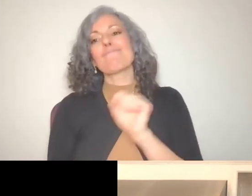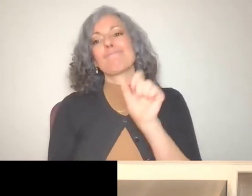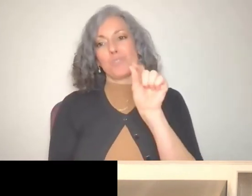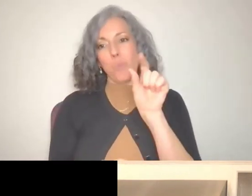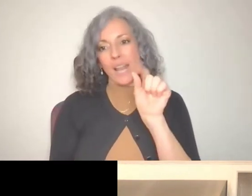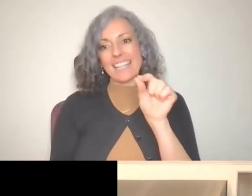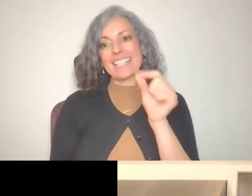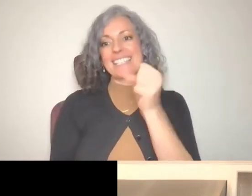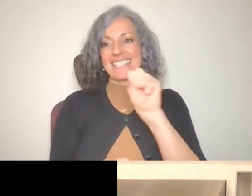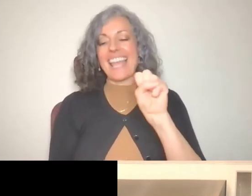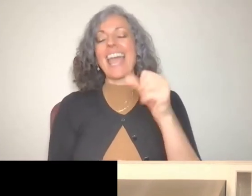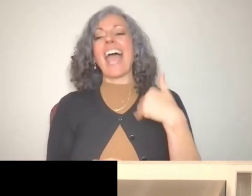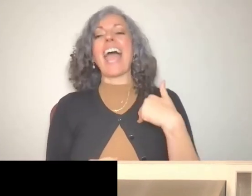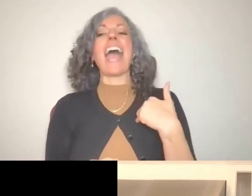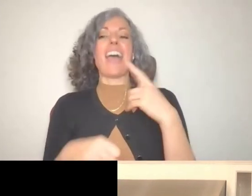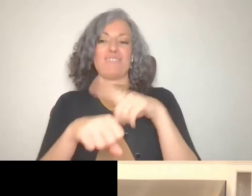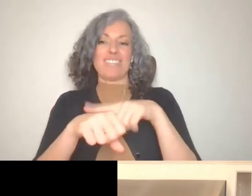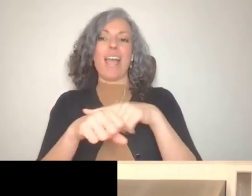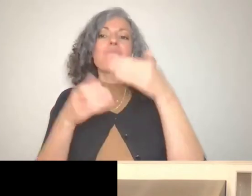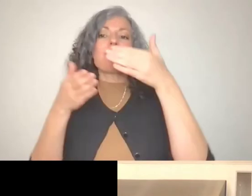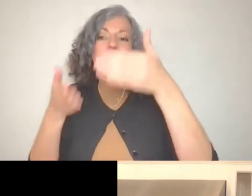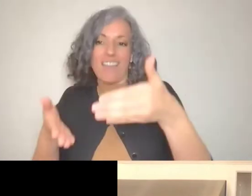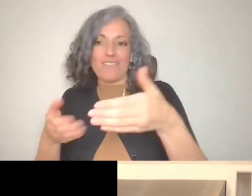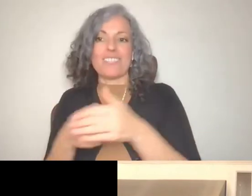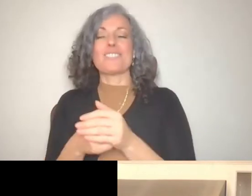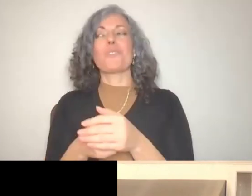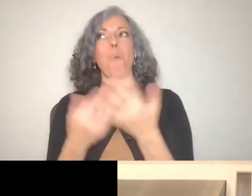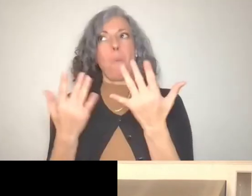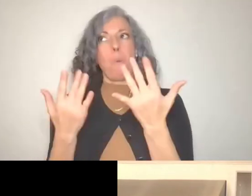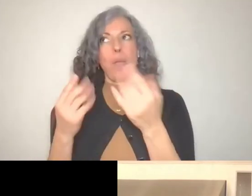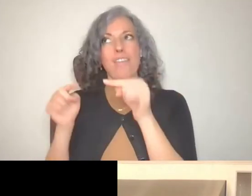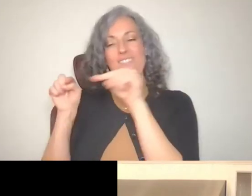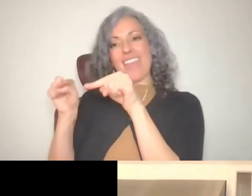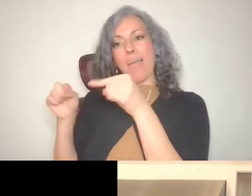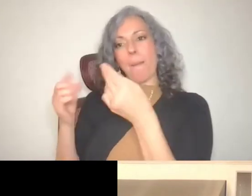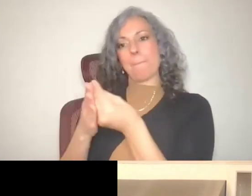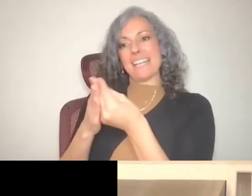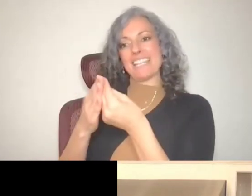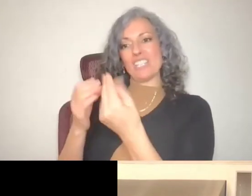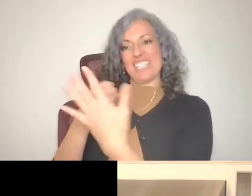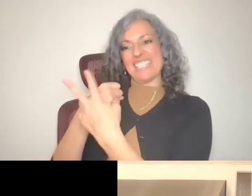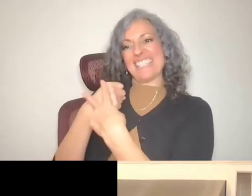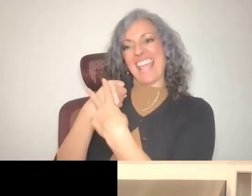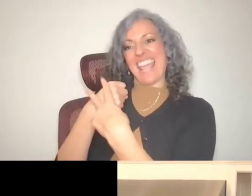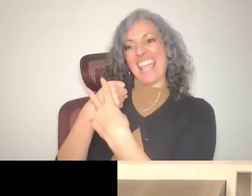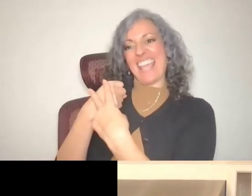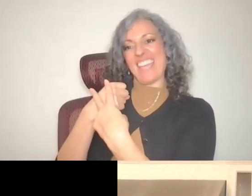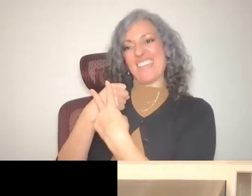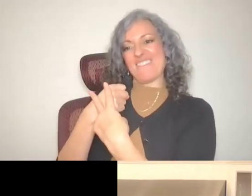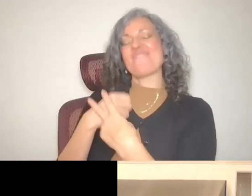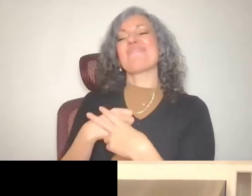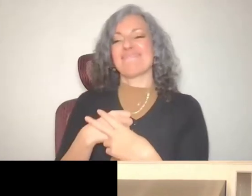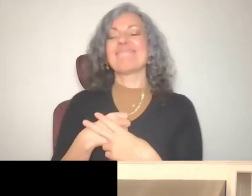I'm in that I can. If I can just buy the stead, I'll just grow. You have some invested in.